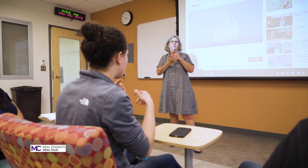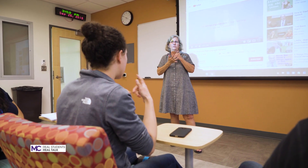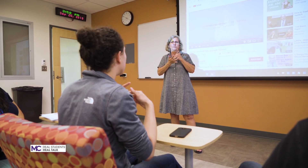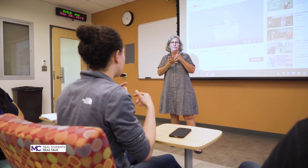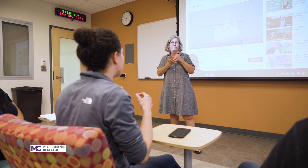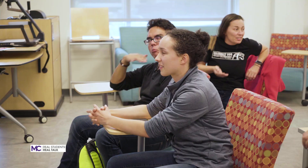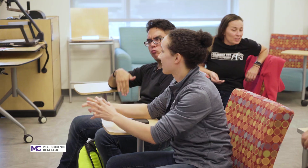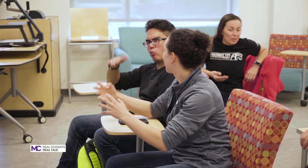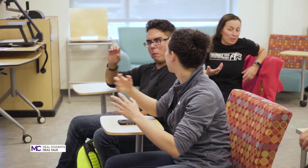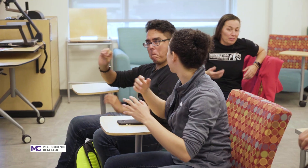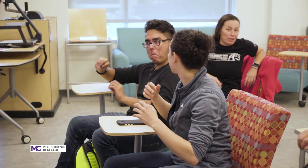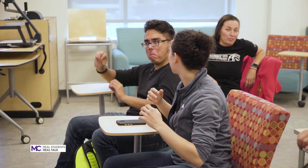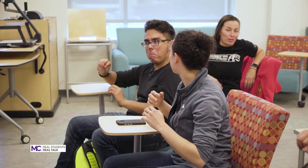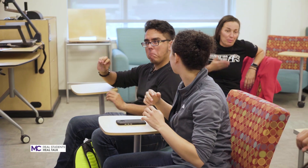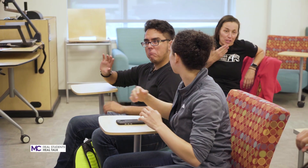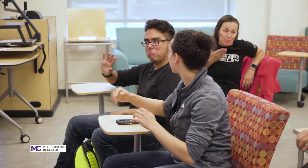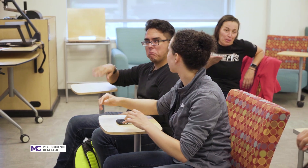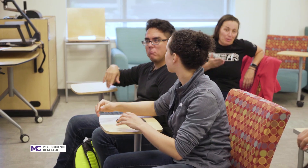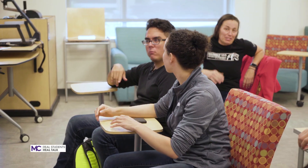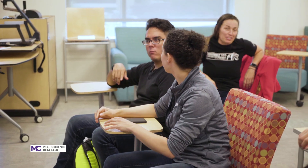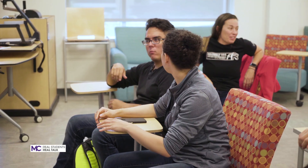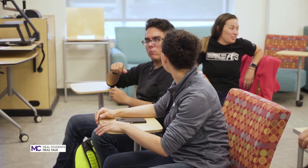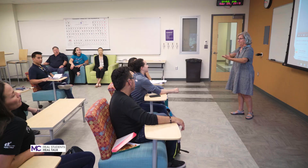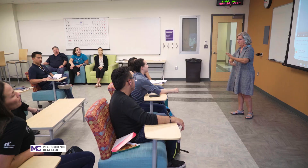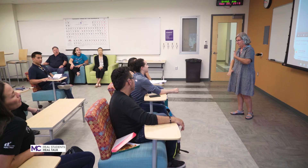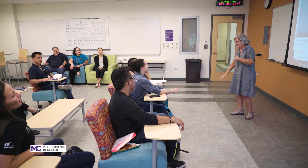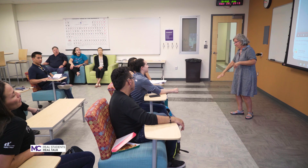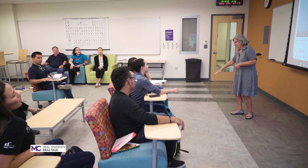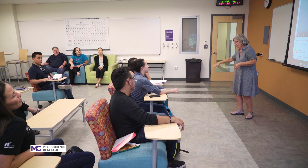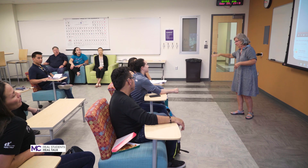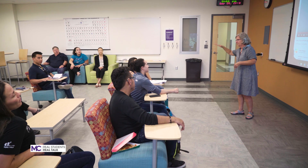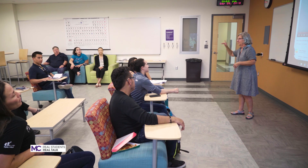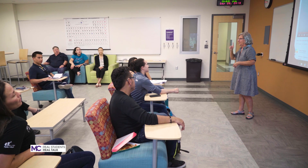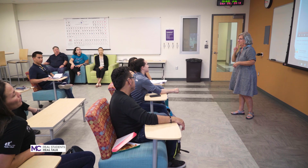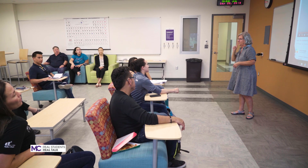yeah and just the consistent learning